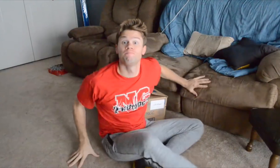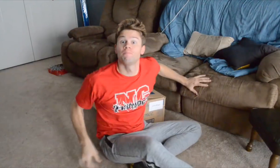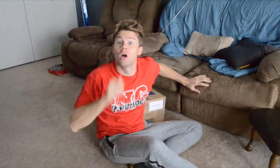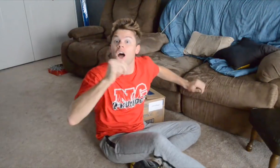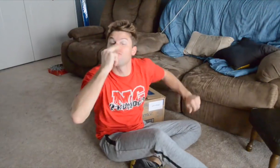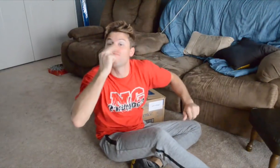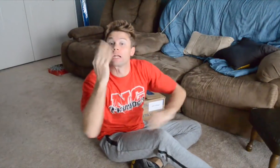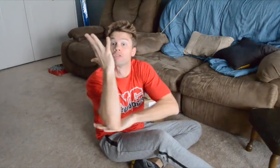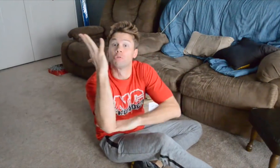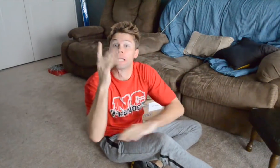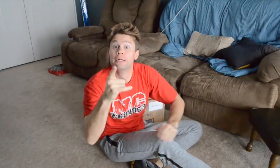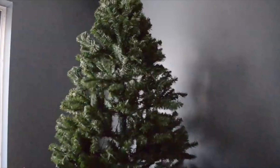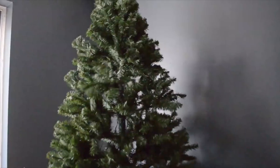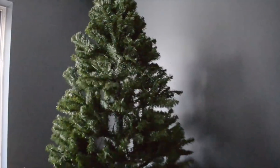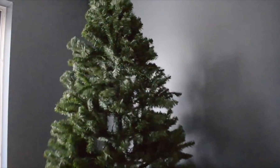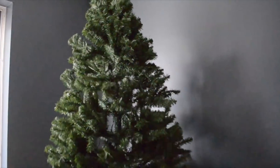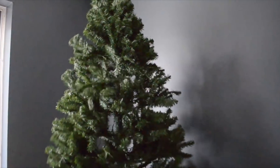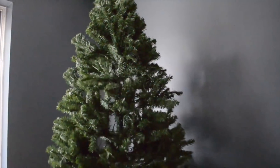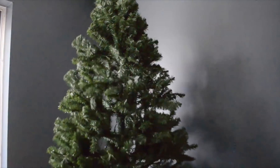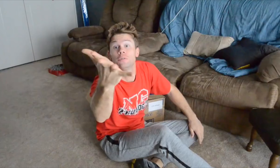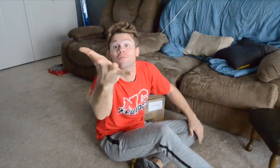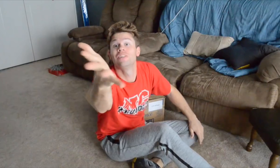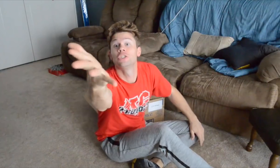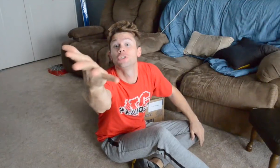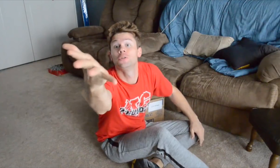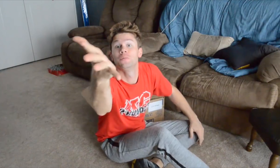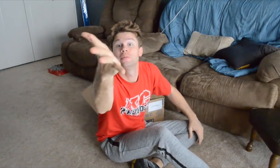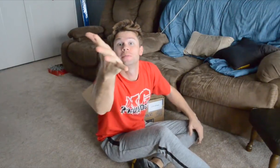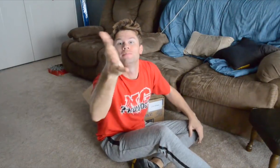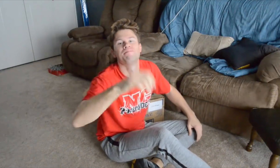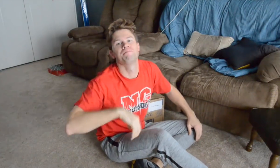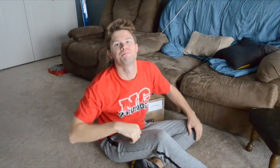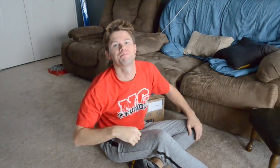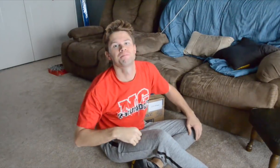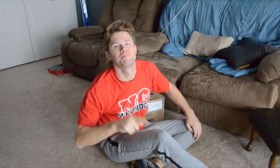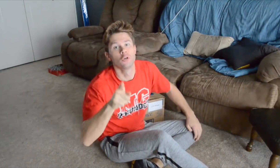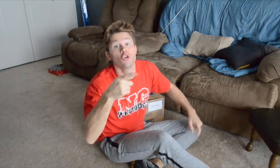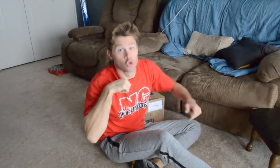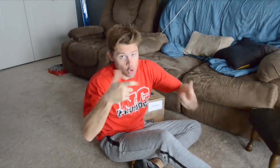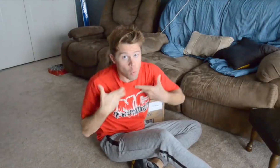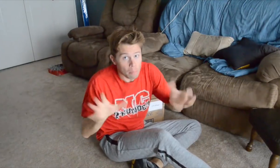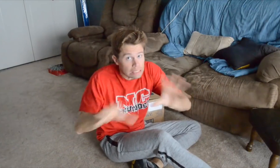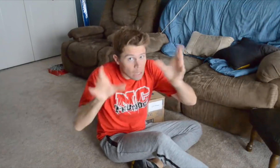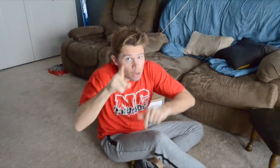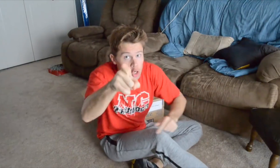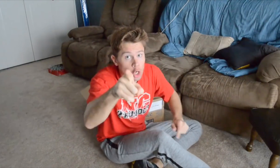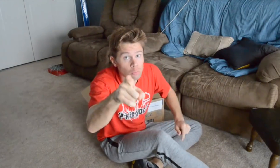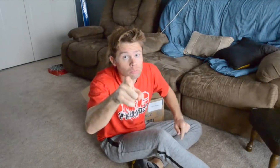That's not funny, tree! That's enough! Do you want me to decorate you?